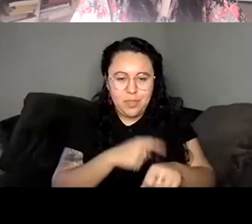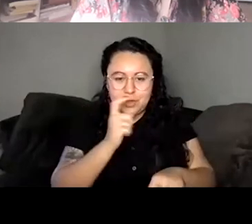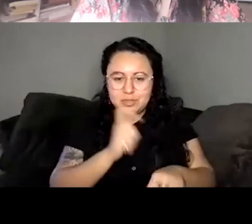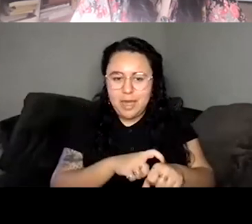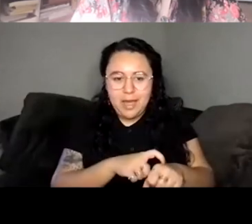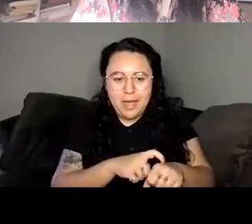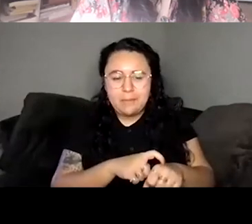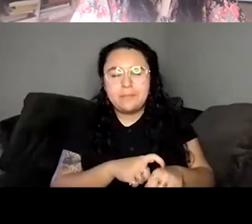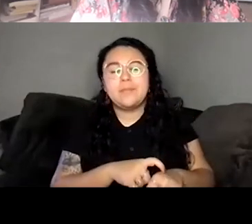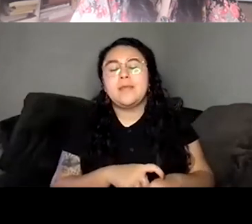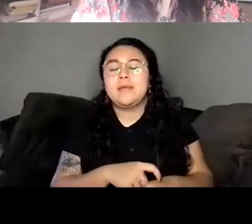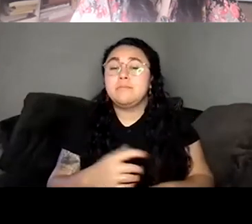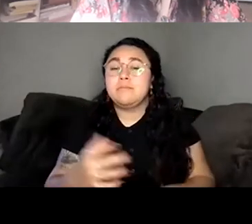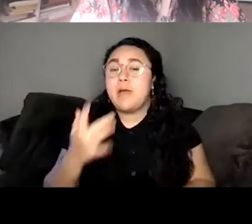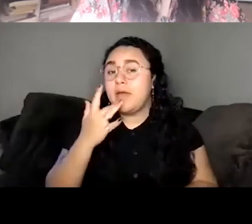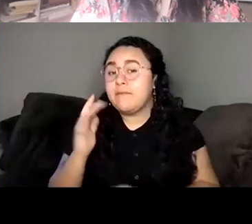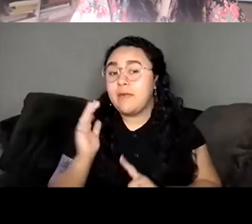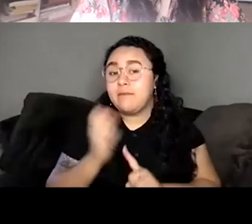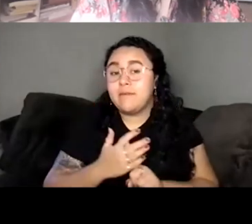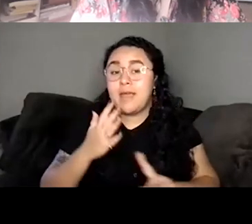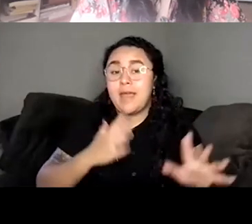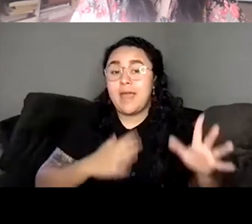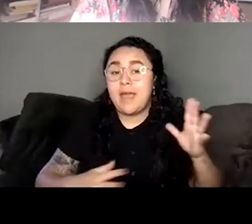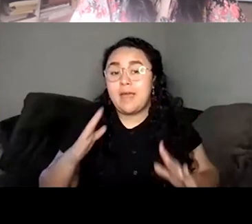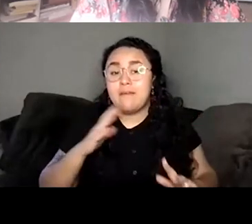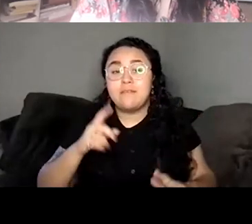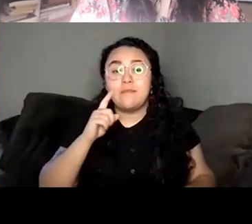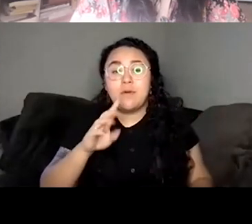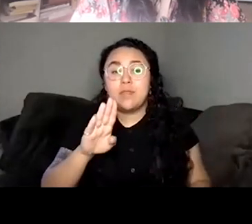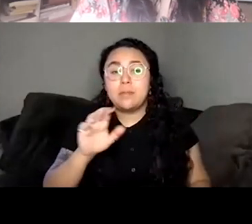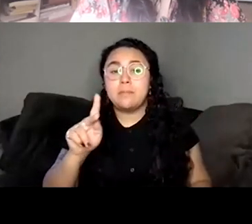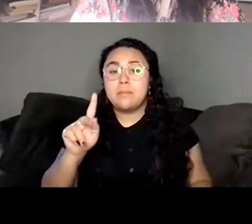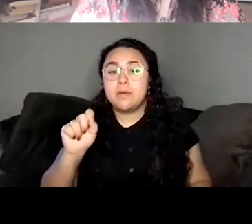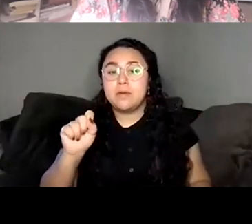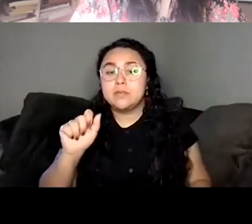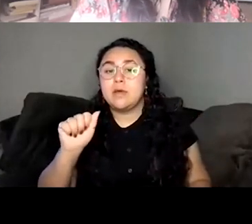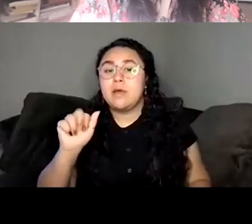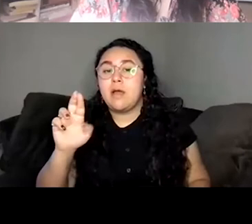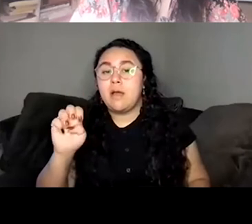would have to be the one I wore for the books or magic meeting which was this vintage dress